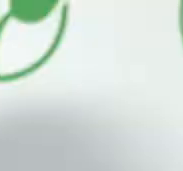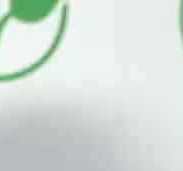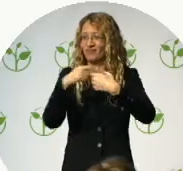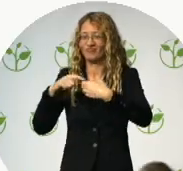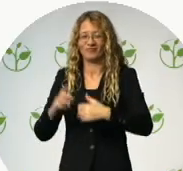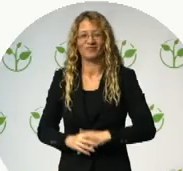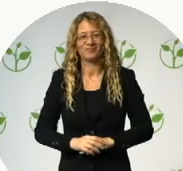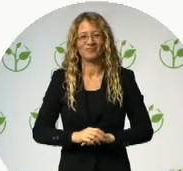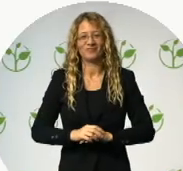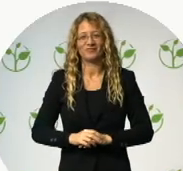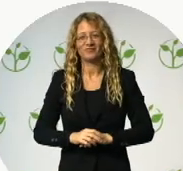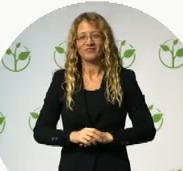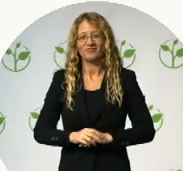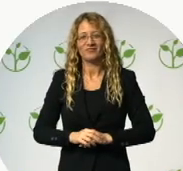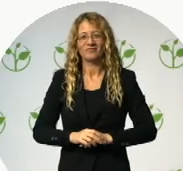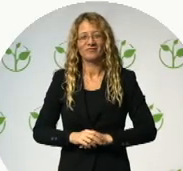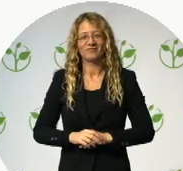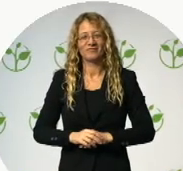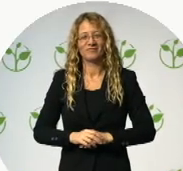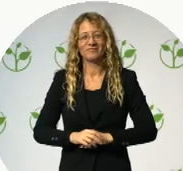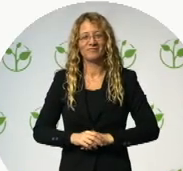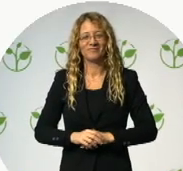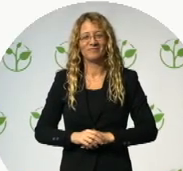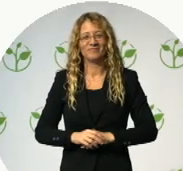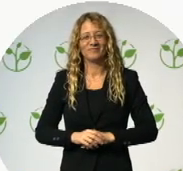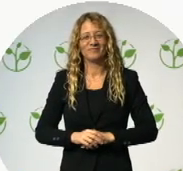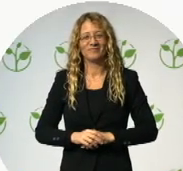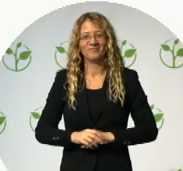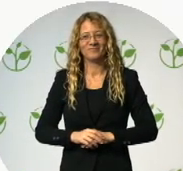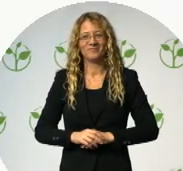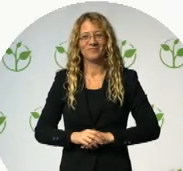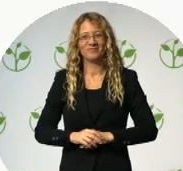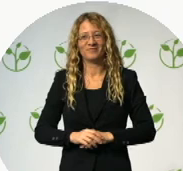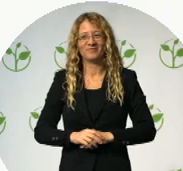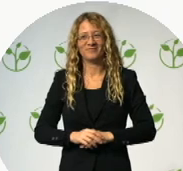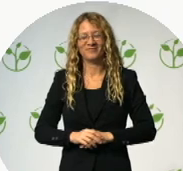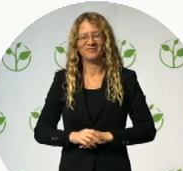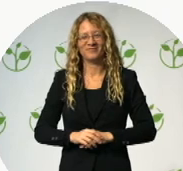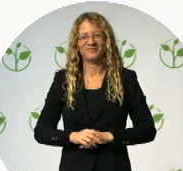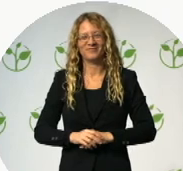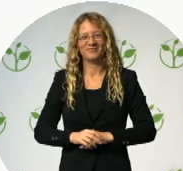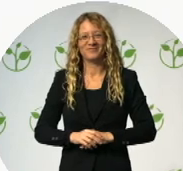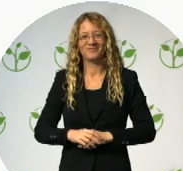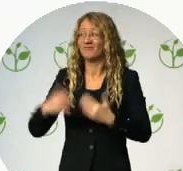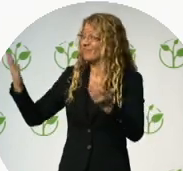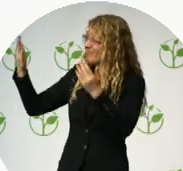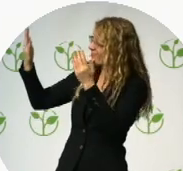Congratulations to HearColors from Mexico. HearColors, a web accessibility company based in Mexico City, ...